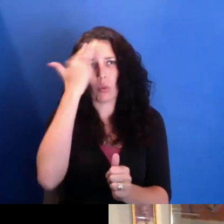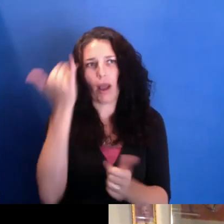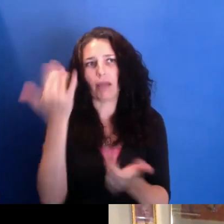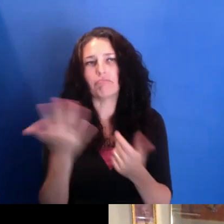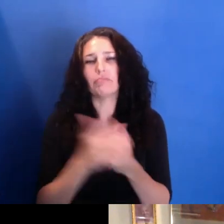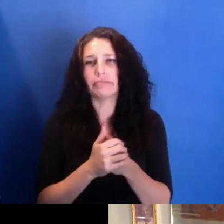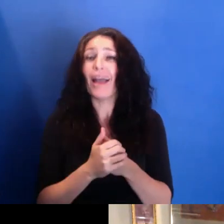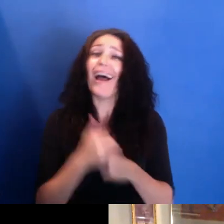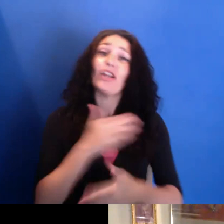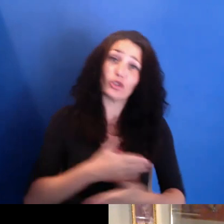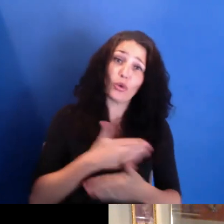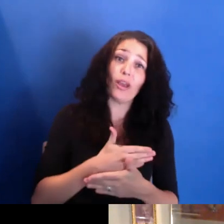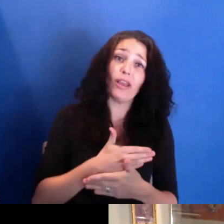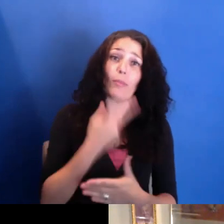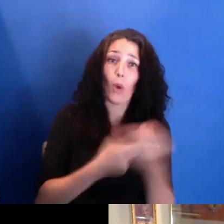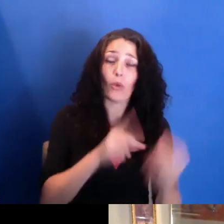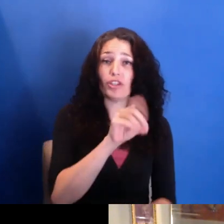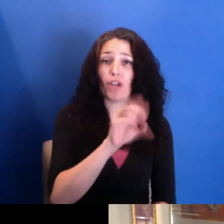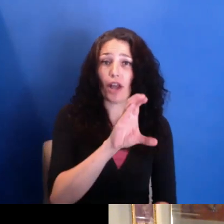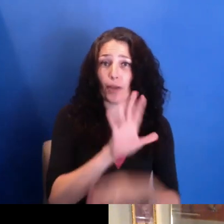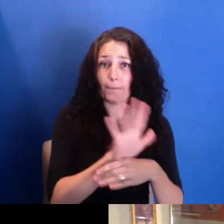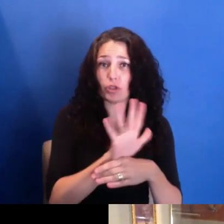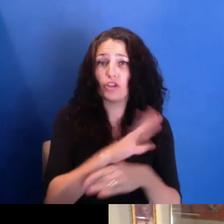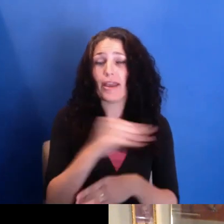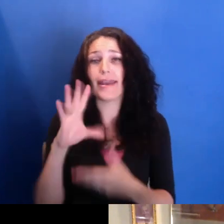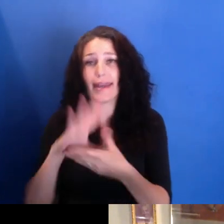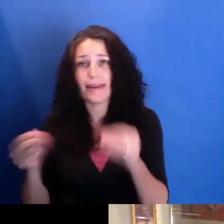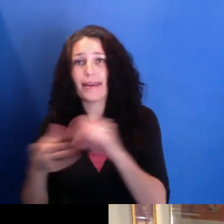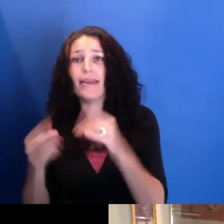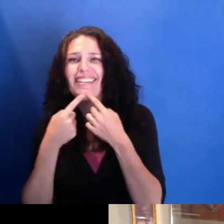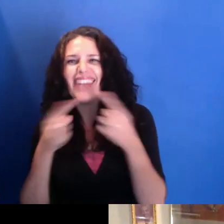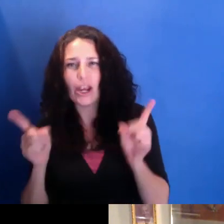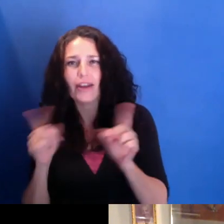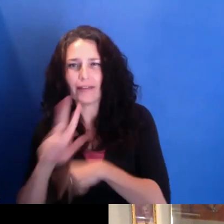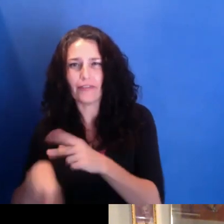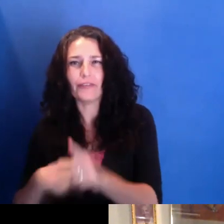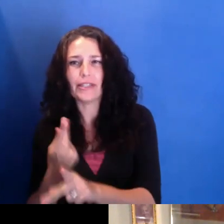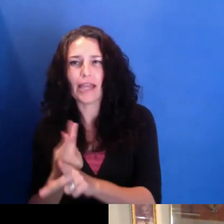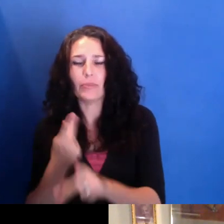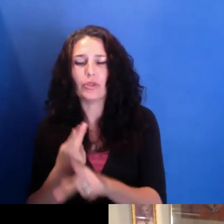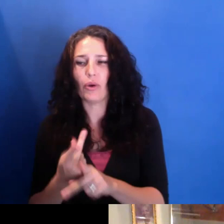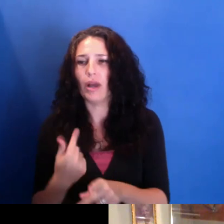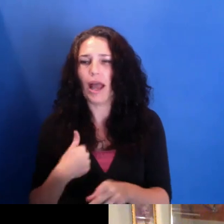and narrative forms. And now even more so in looking at filmmakers,